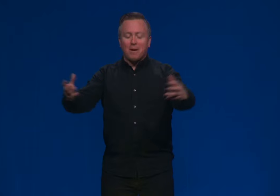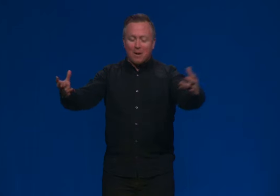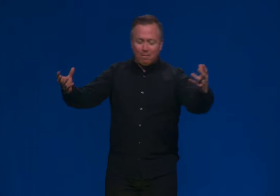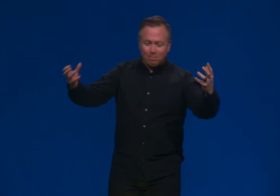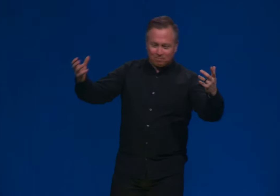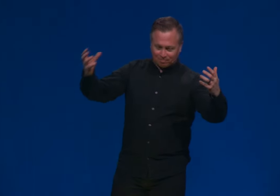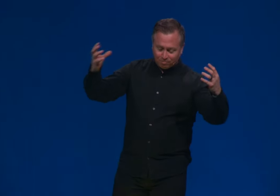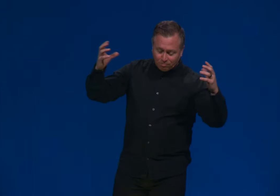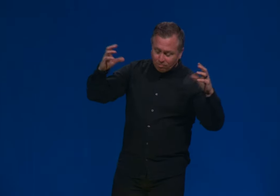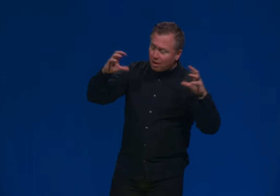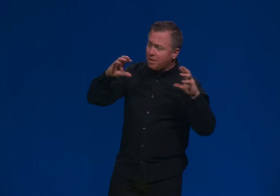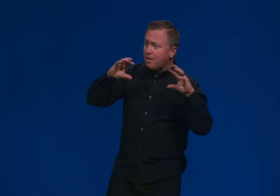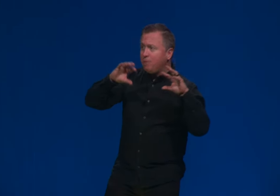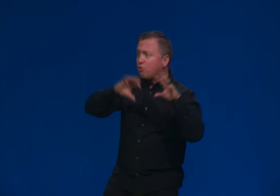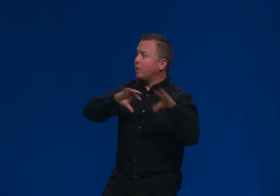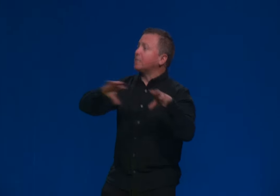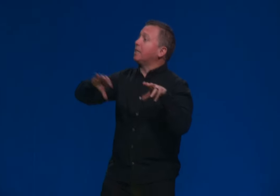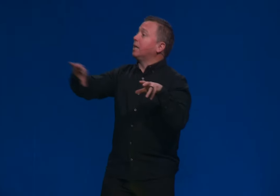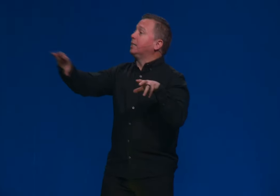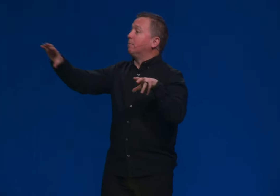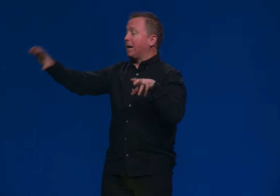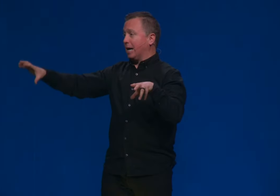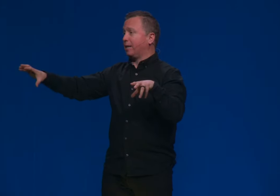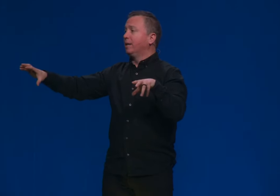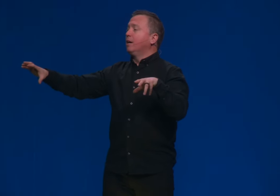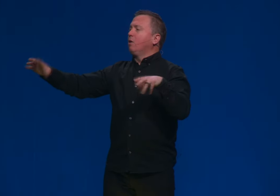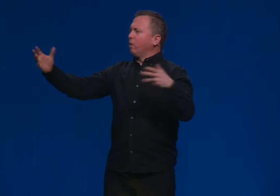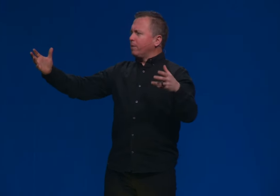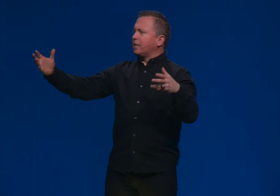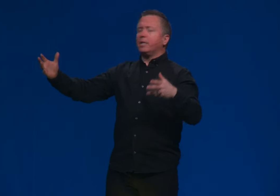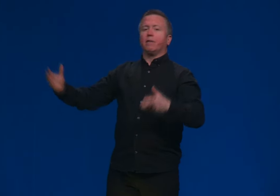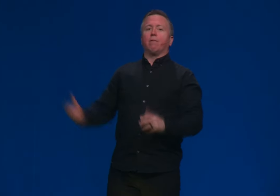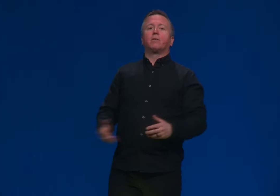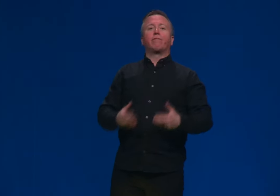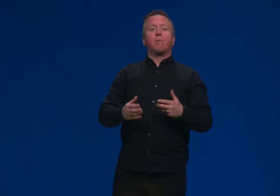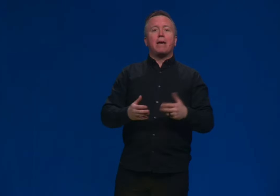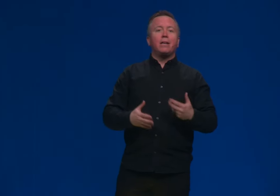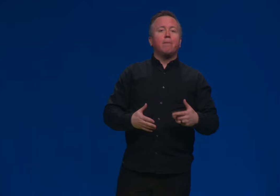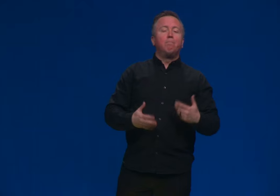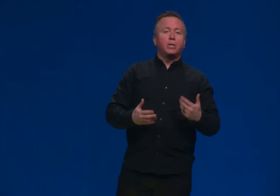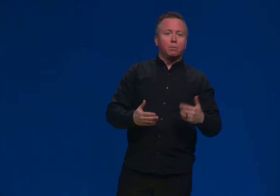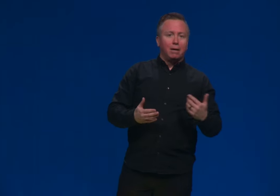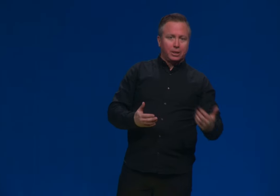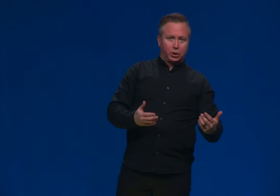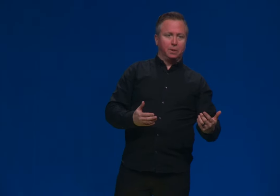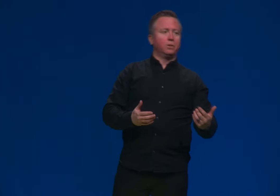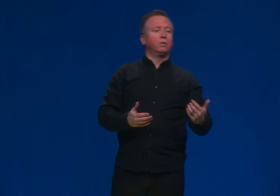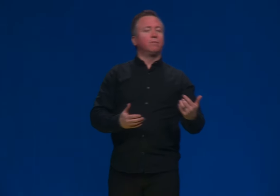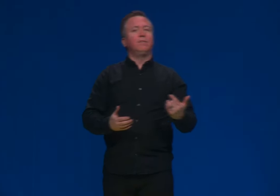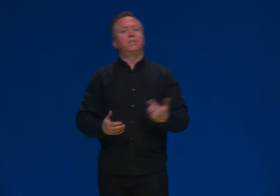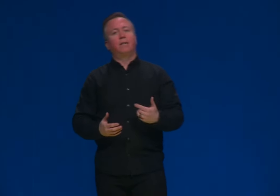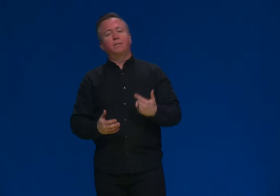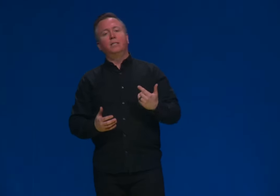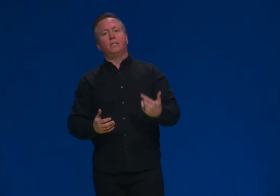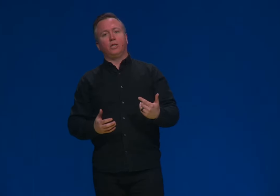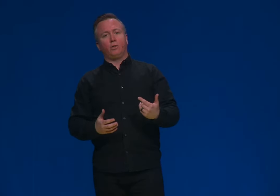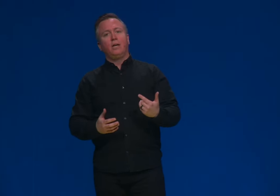But if you trace that idea back, where do we get that idea from? It's from a man named Bishop Usher, who lived in the 17th century.